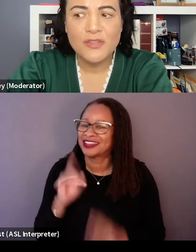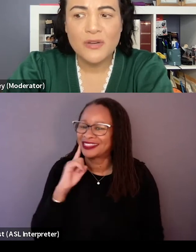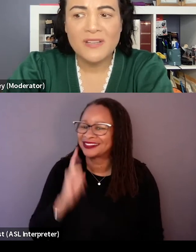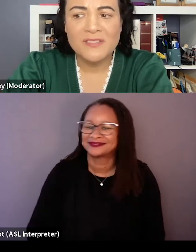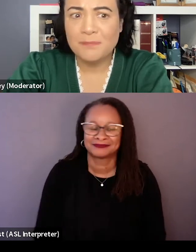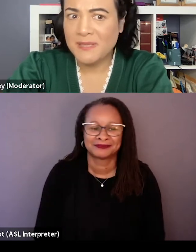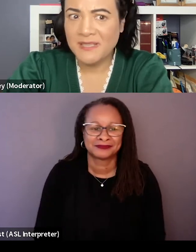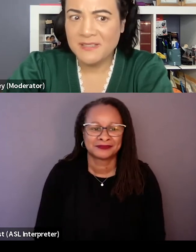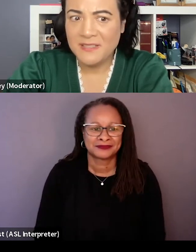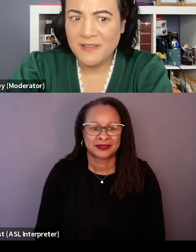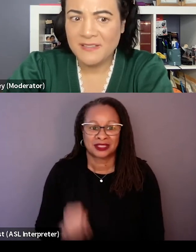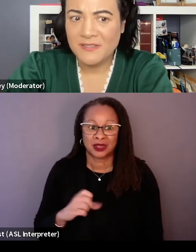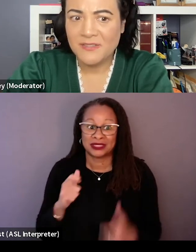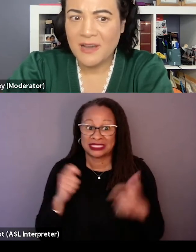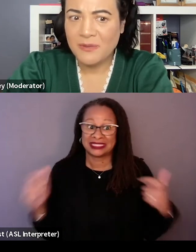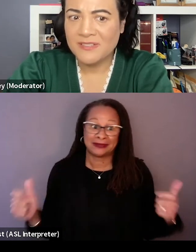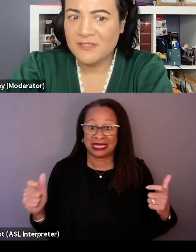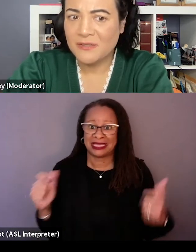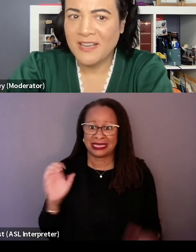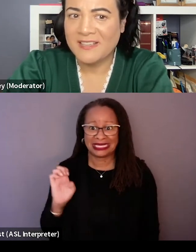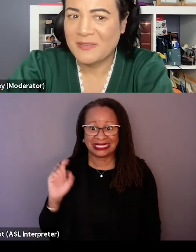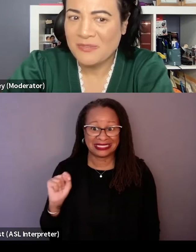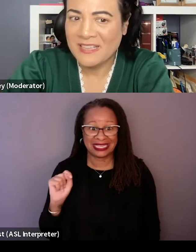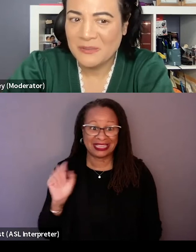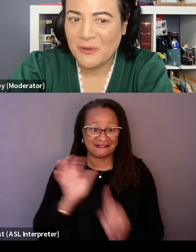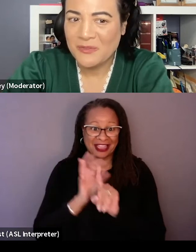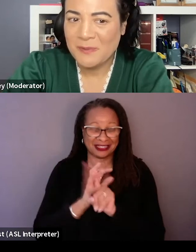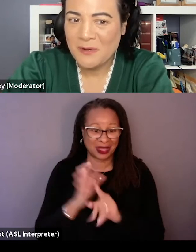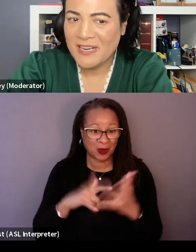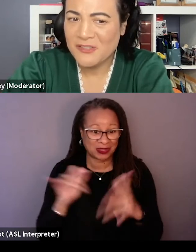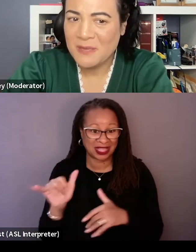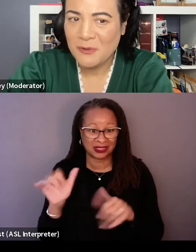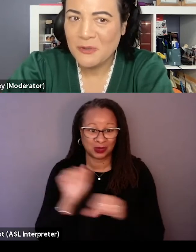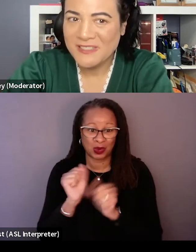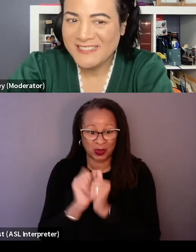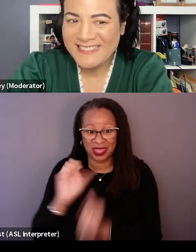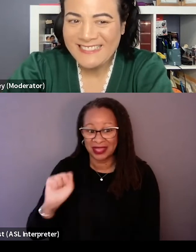So as these big ET fans, how was it to, like, what was it like to work with Spielberg? How'd you keep your cool?